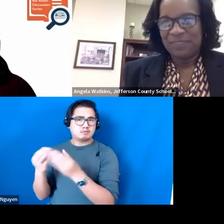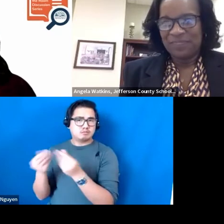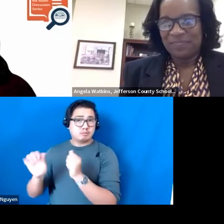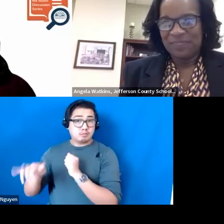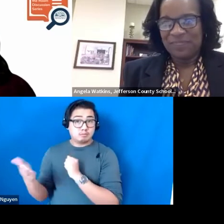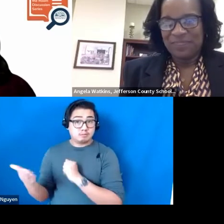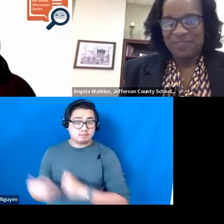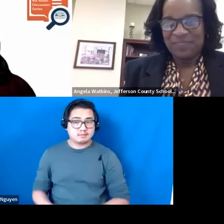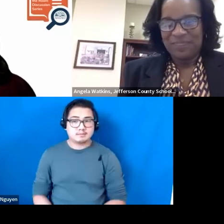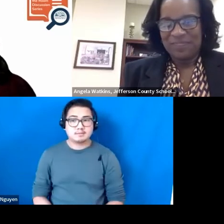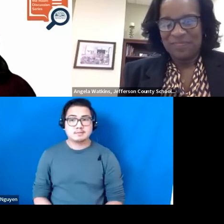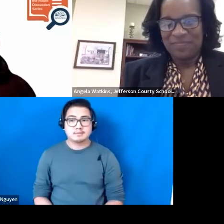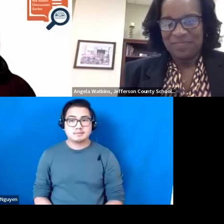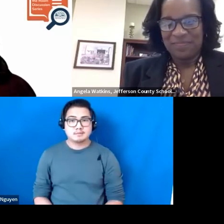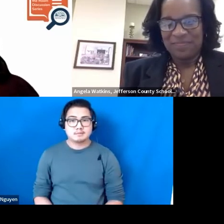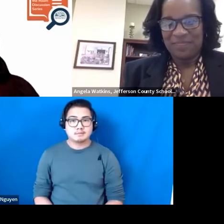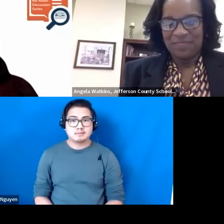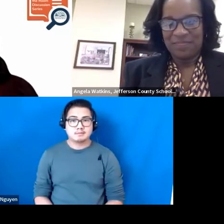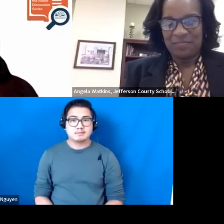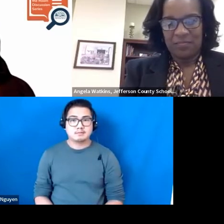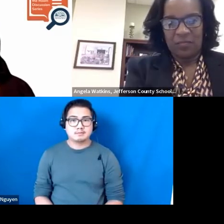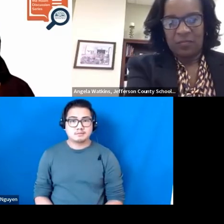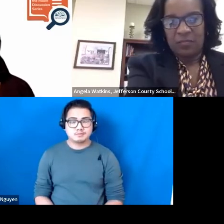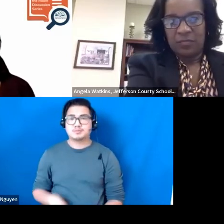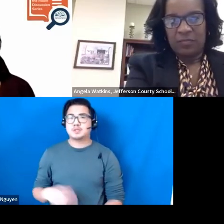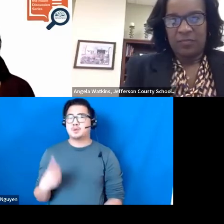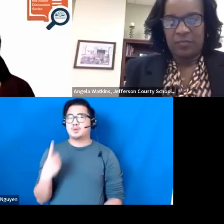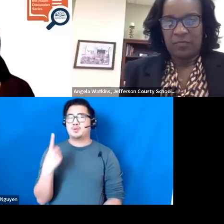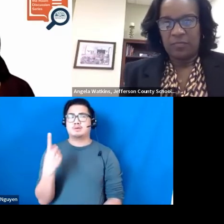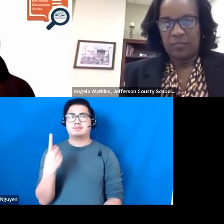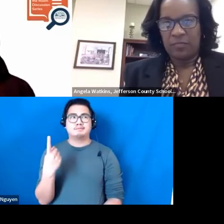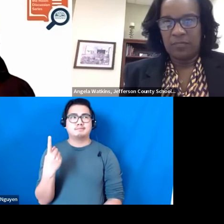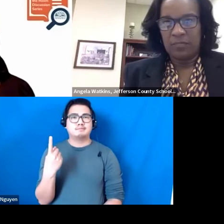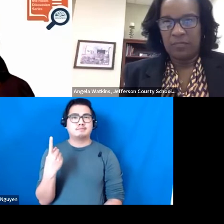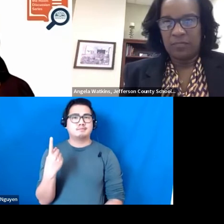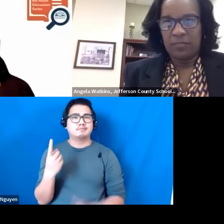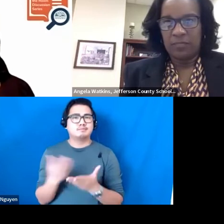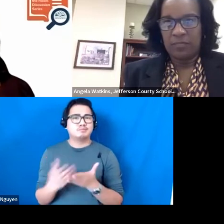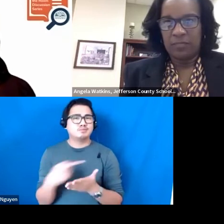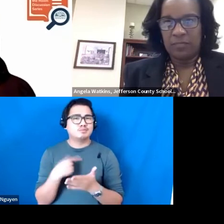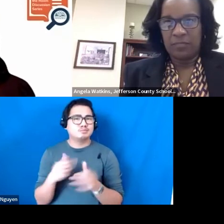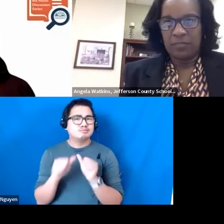BONNIE SHORT, M.A.: Something that we kept hearing was the difference that Leadership makes.